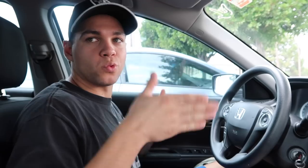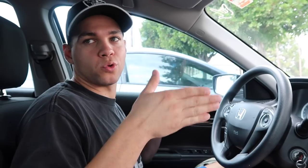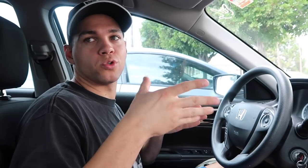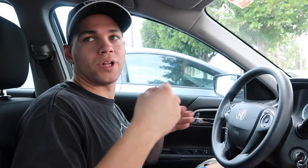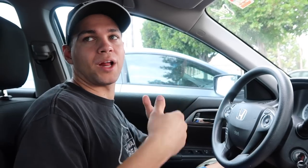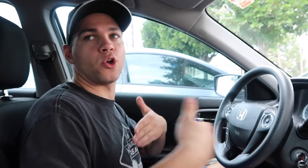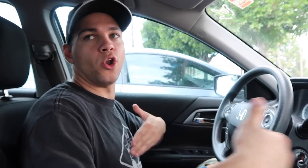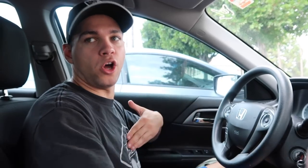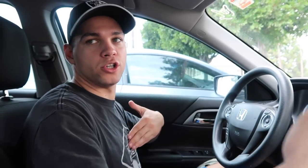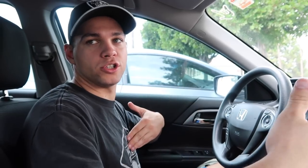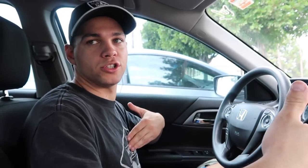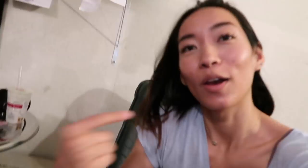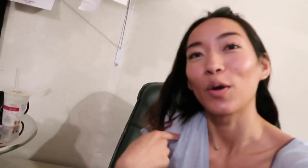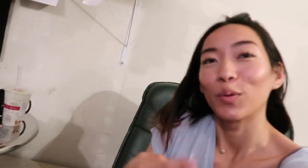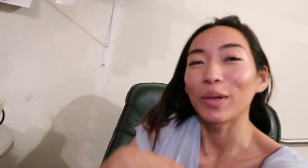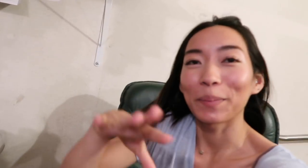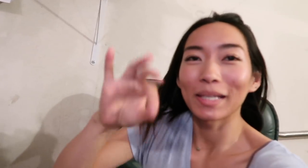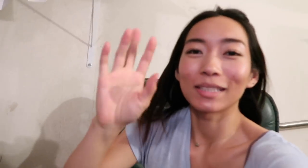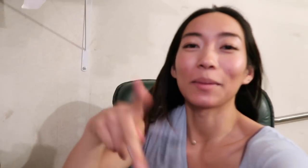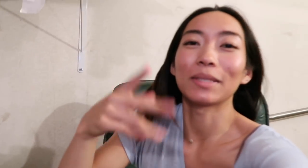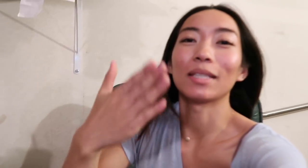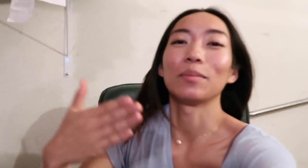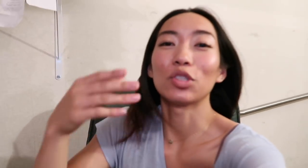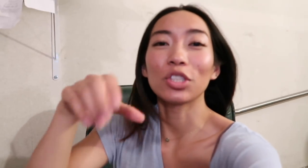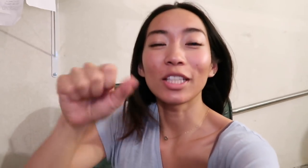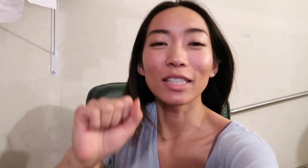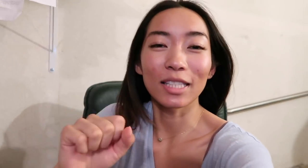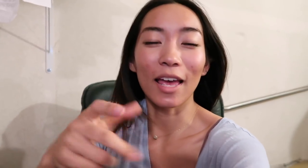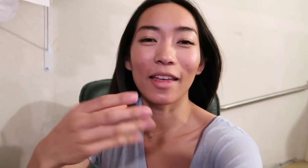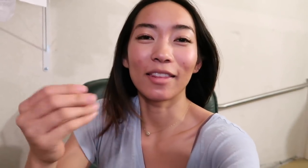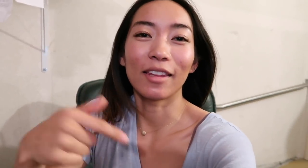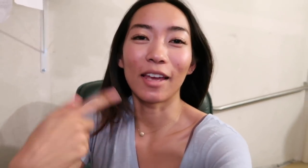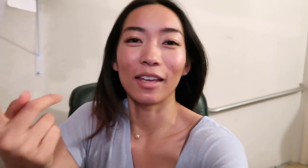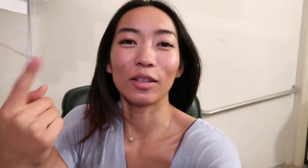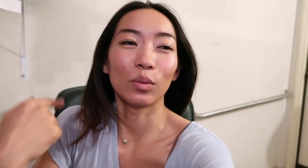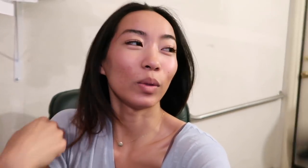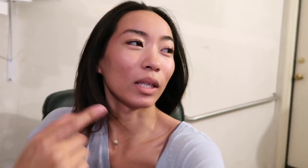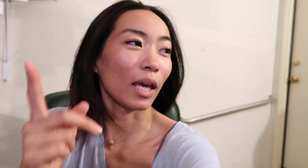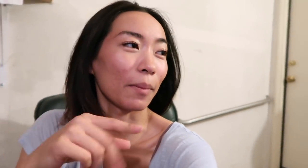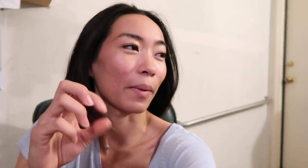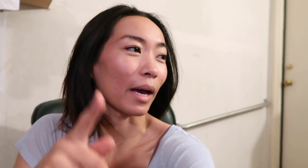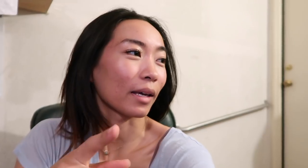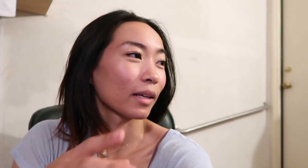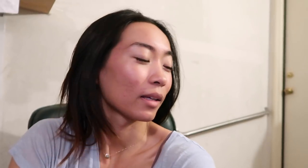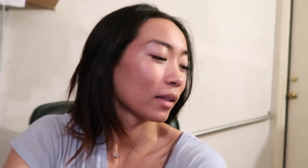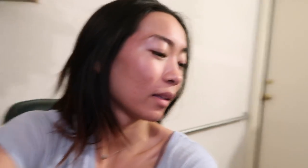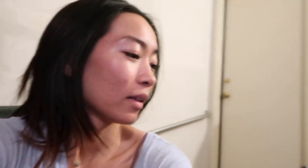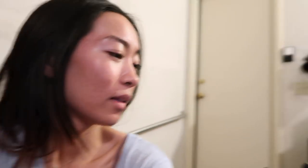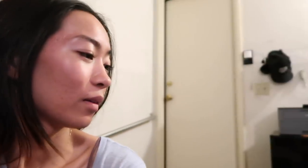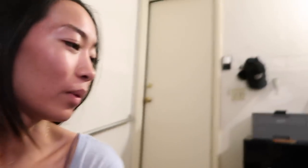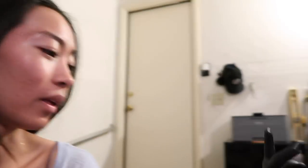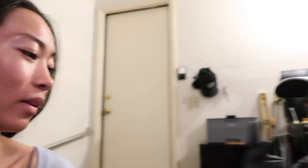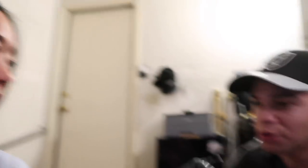Shorter and longer? We picked up some sheets and then we came back What?